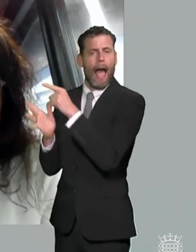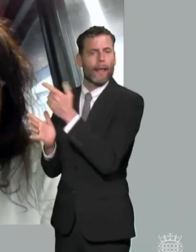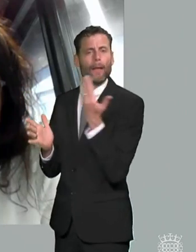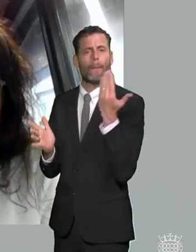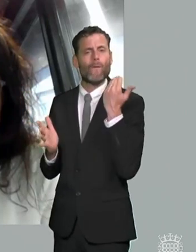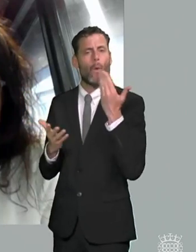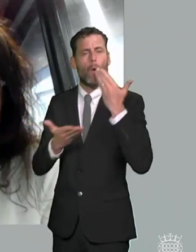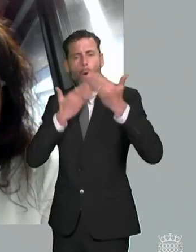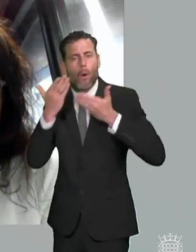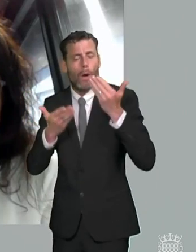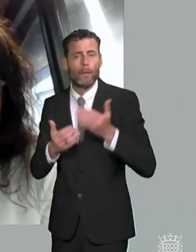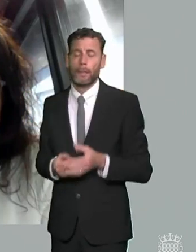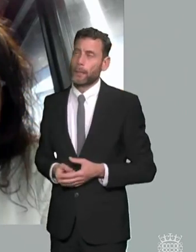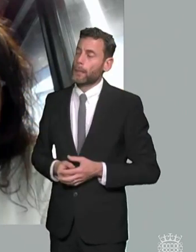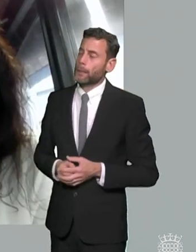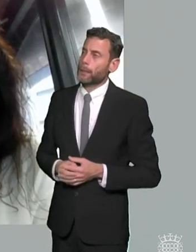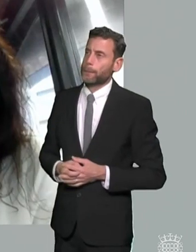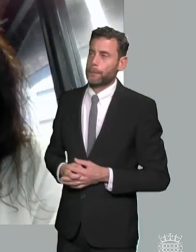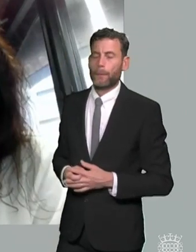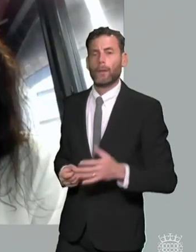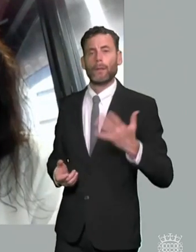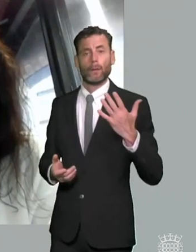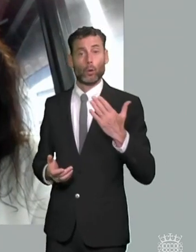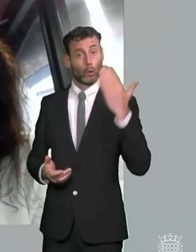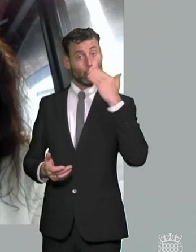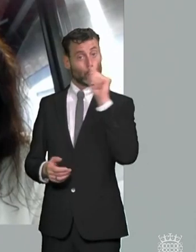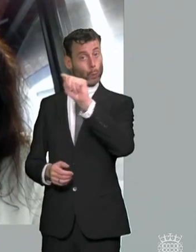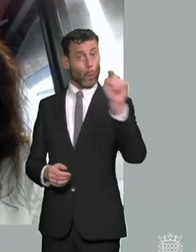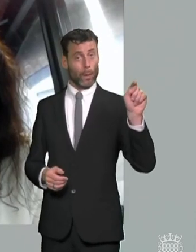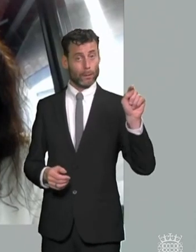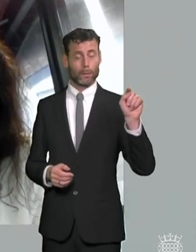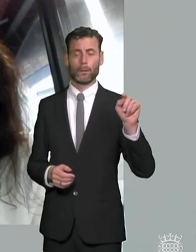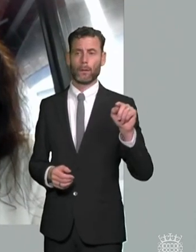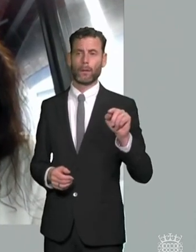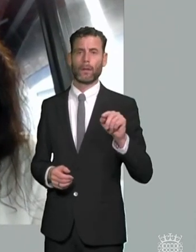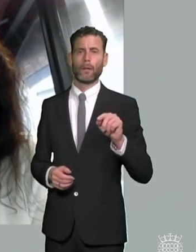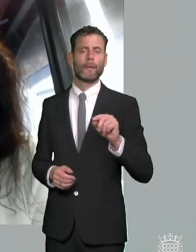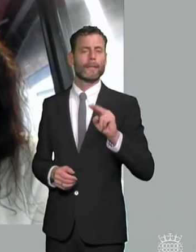and in terms of you know accountability of schools for some of the behavior around um you know lack